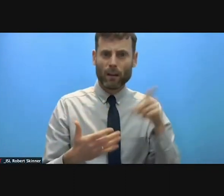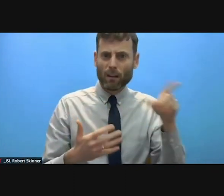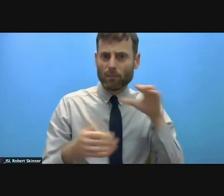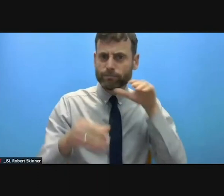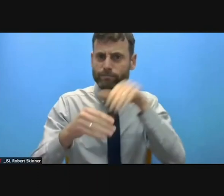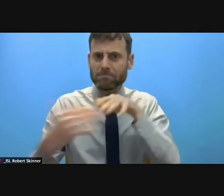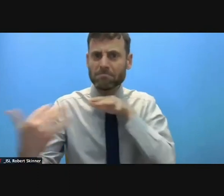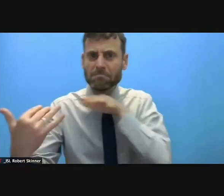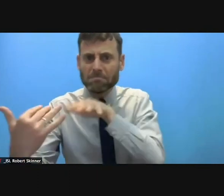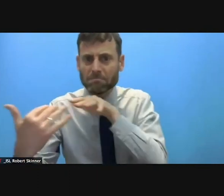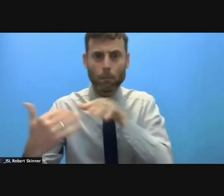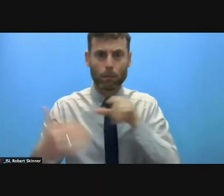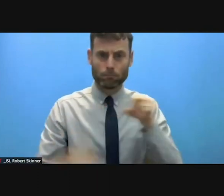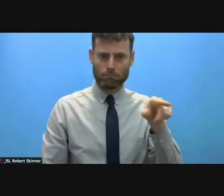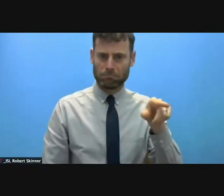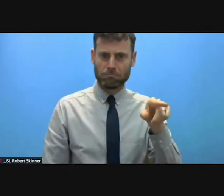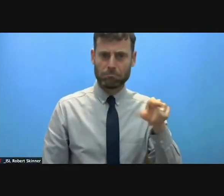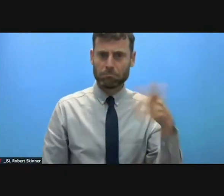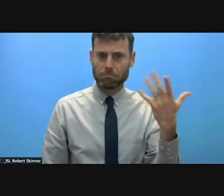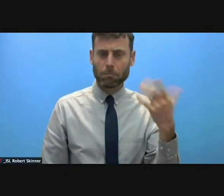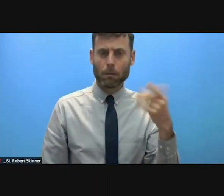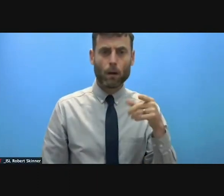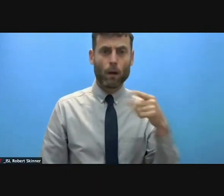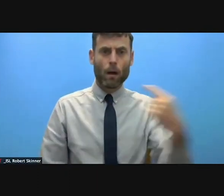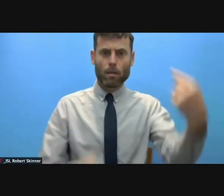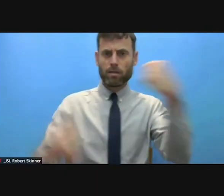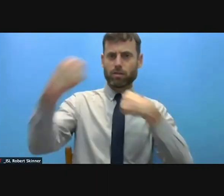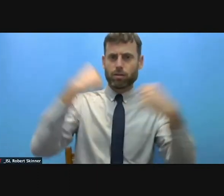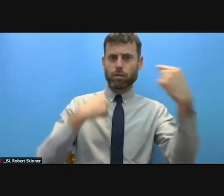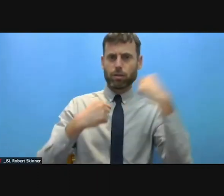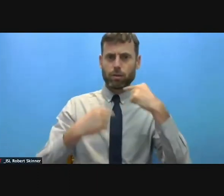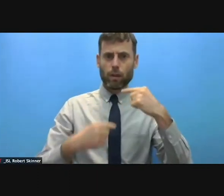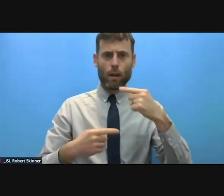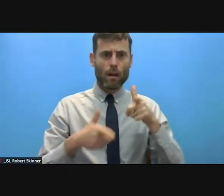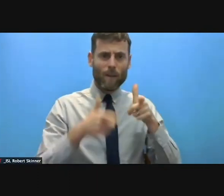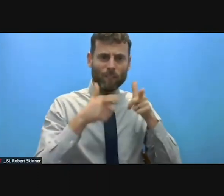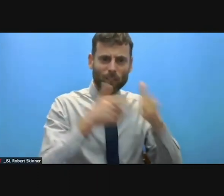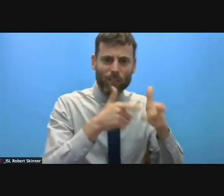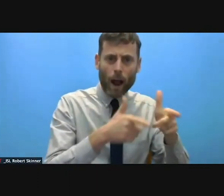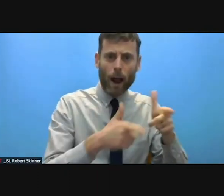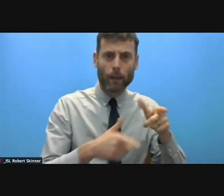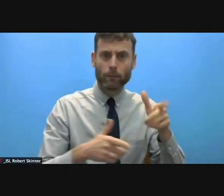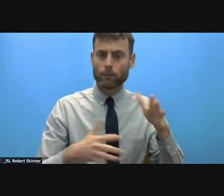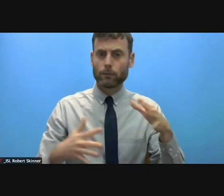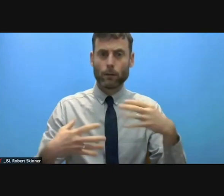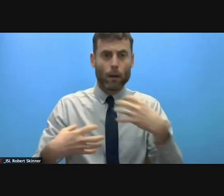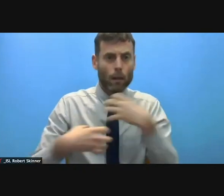exposed to other forms of violence or threats are the basis of meaningful humanitarian assistance.